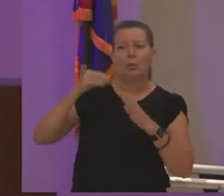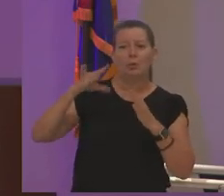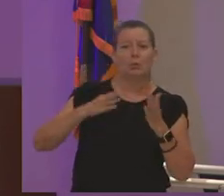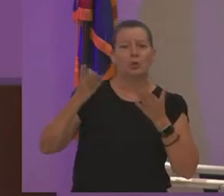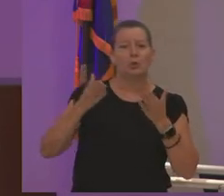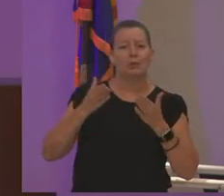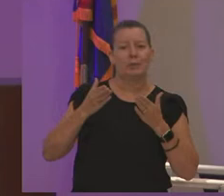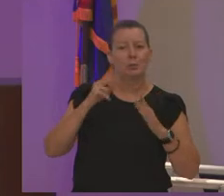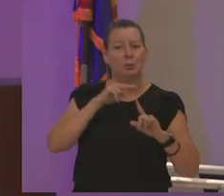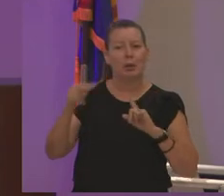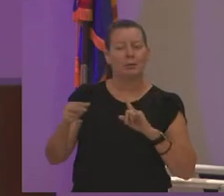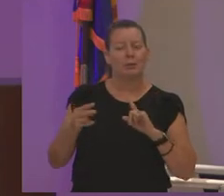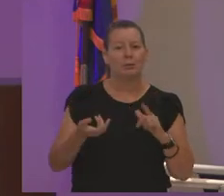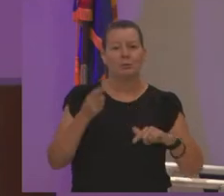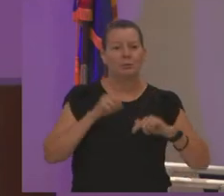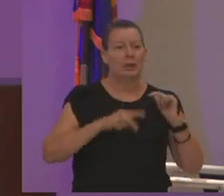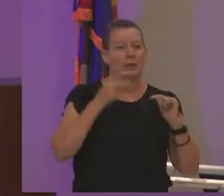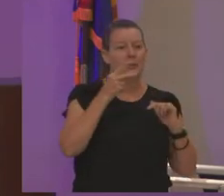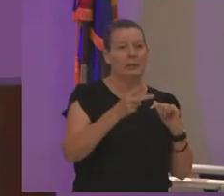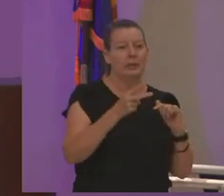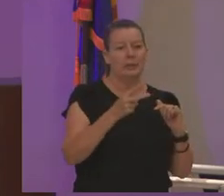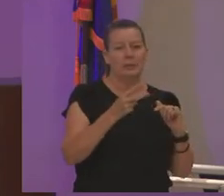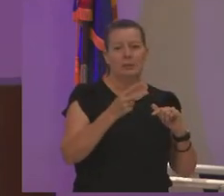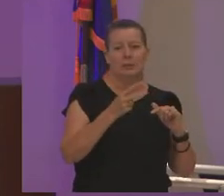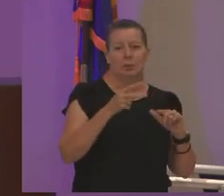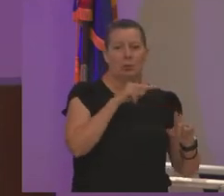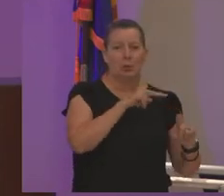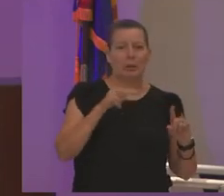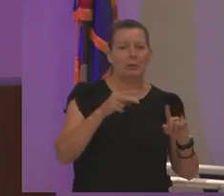see it from somebody's point of view who's been here for 25 years and i've been here six minutes